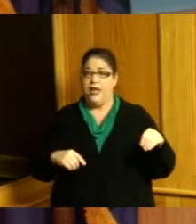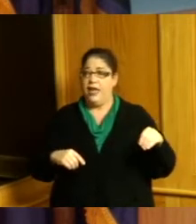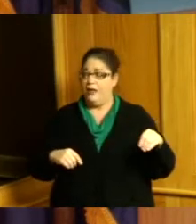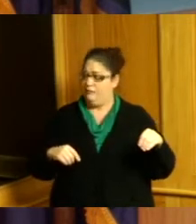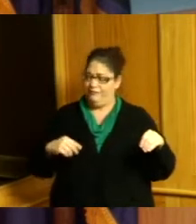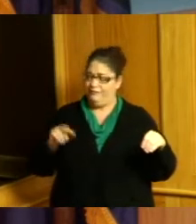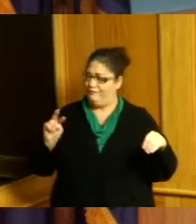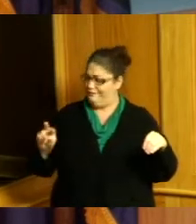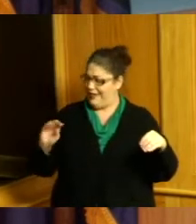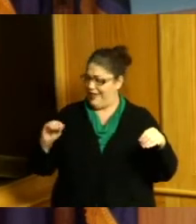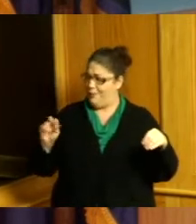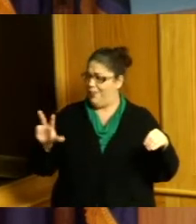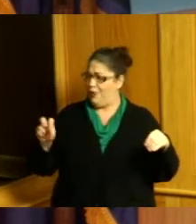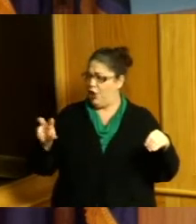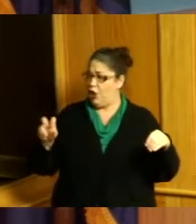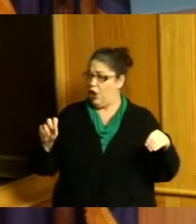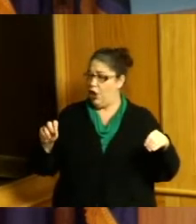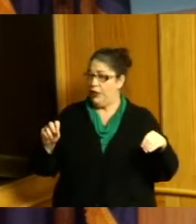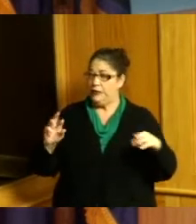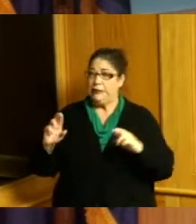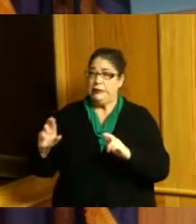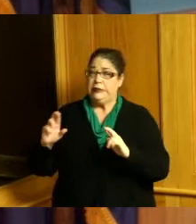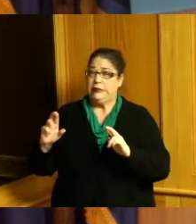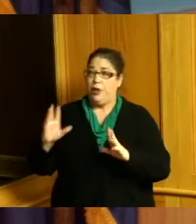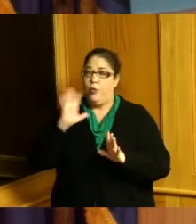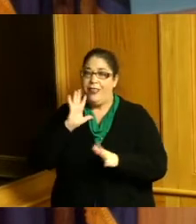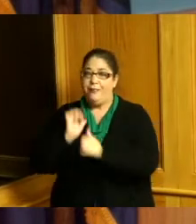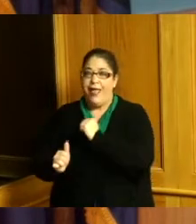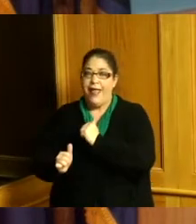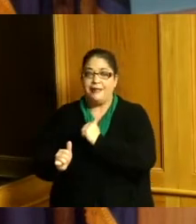just push for 30 percent. I don't know if it'll pass but we're going to push forward and I and